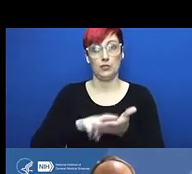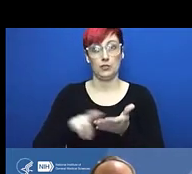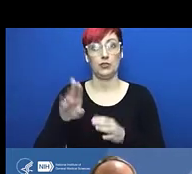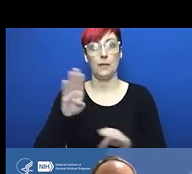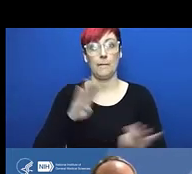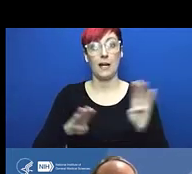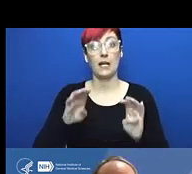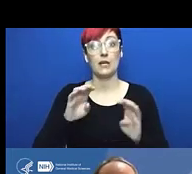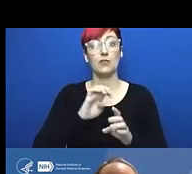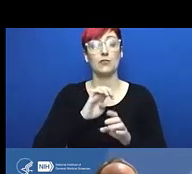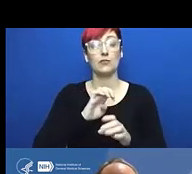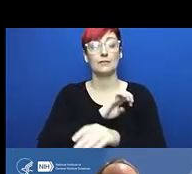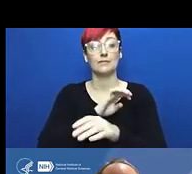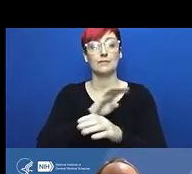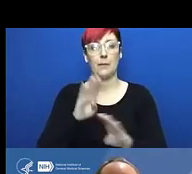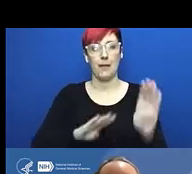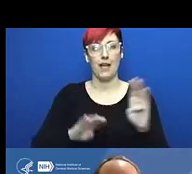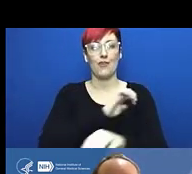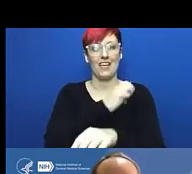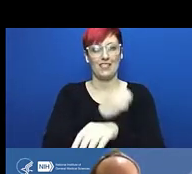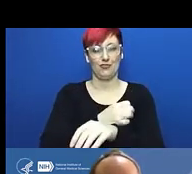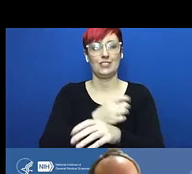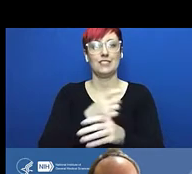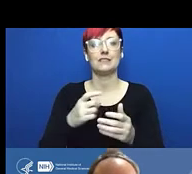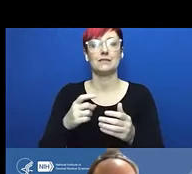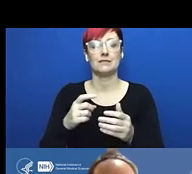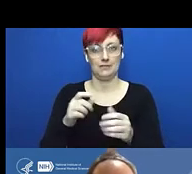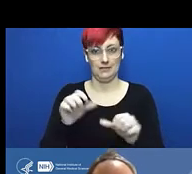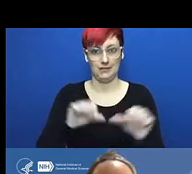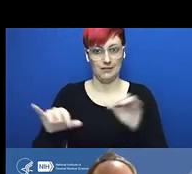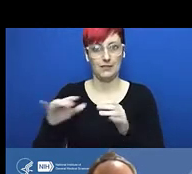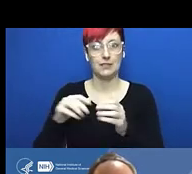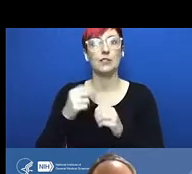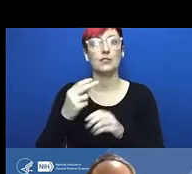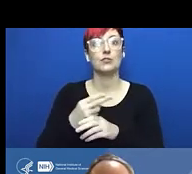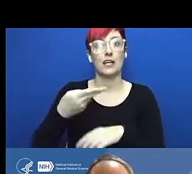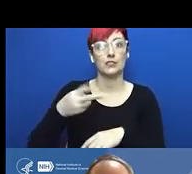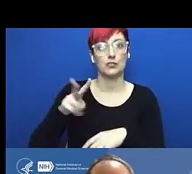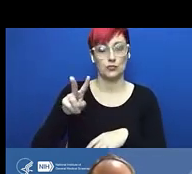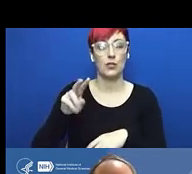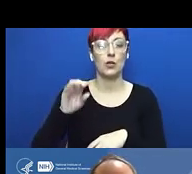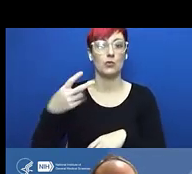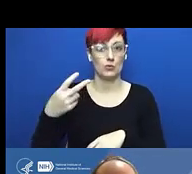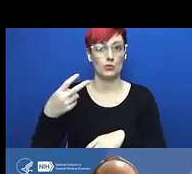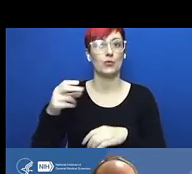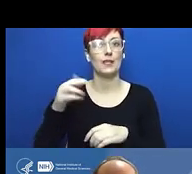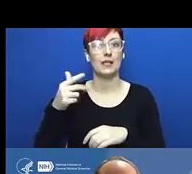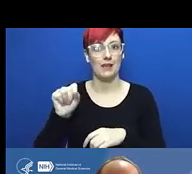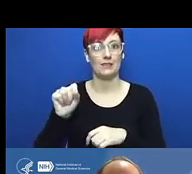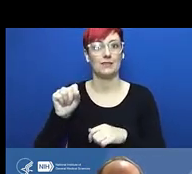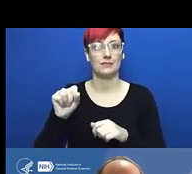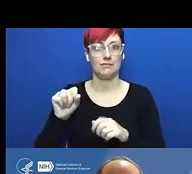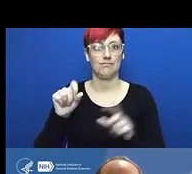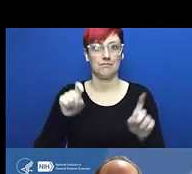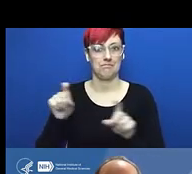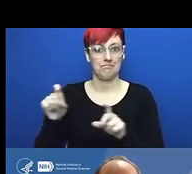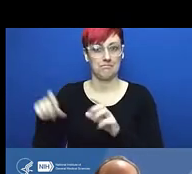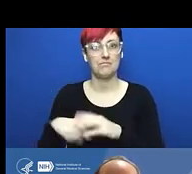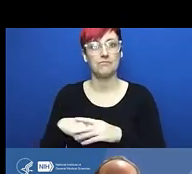PowerPoints are currently available for most sessions in advance, and a recording of this session will be posted within 48 hours.